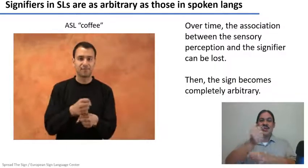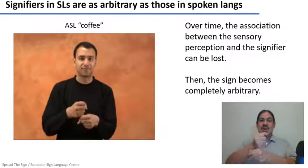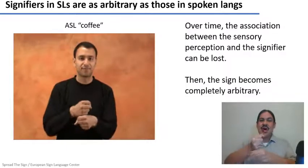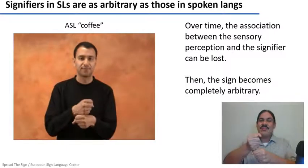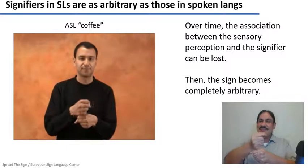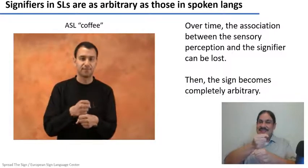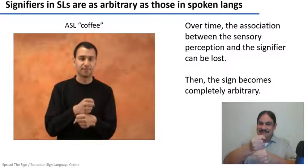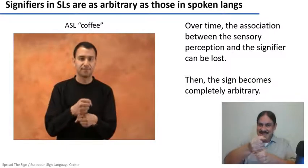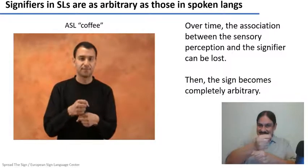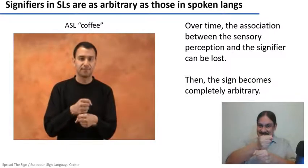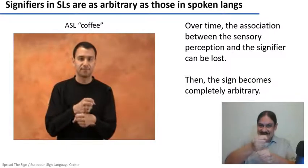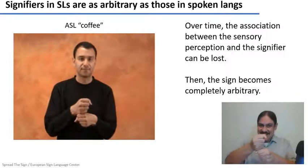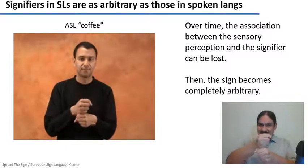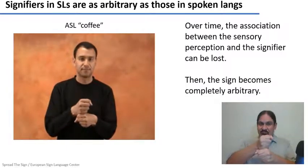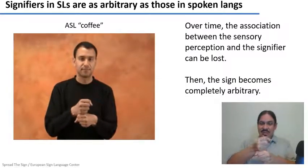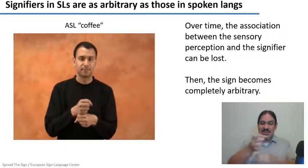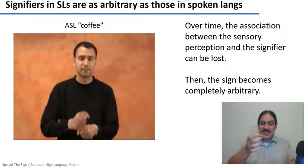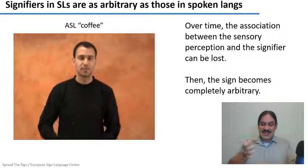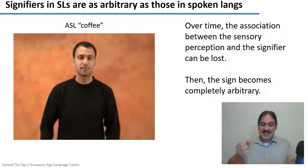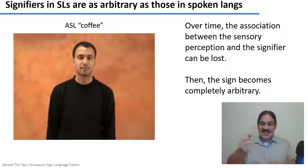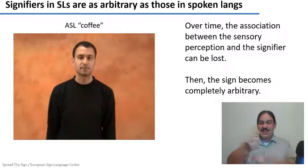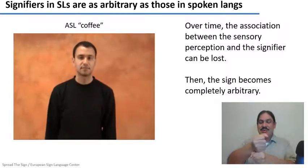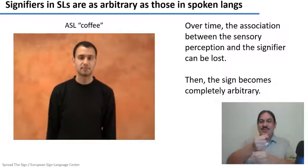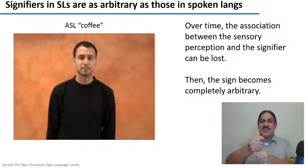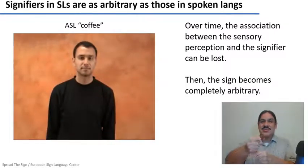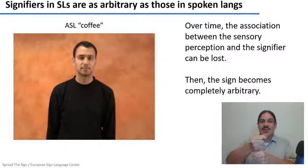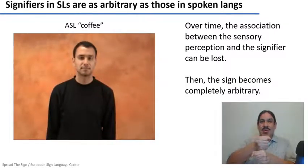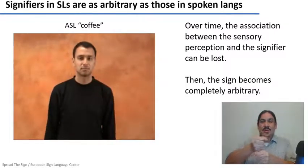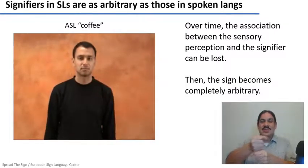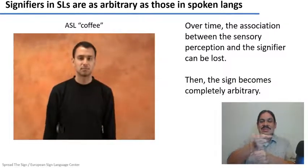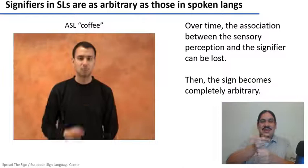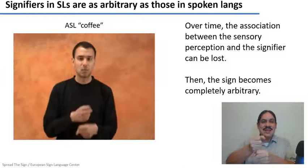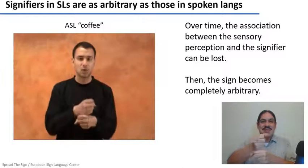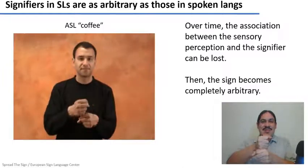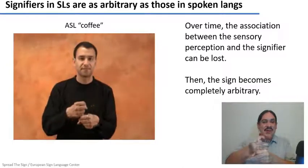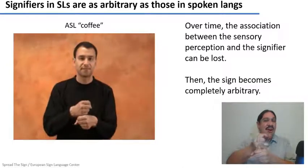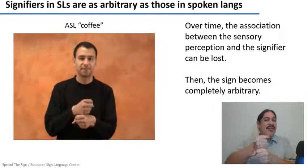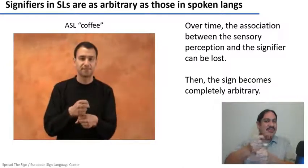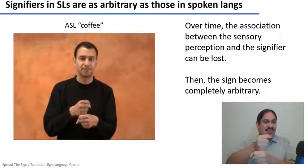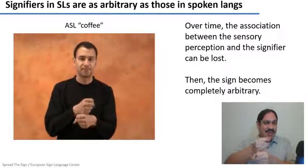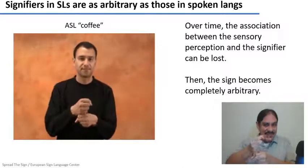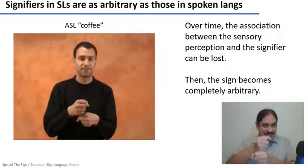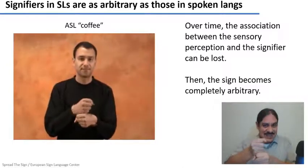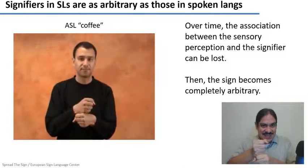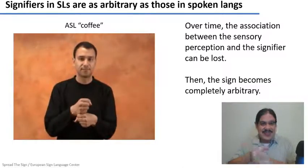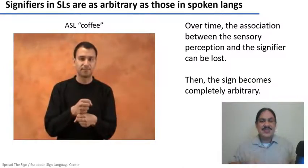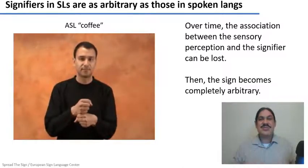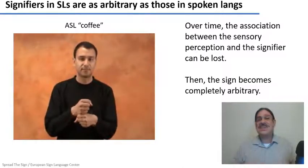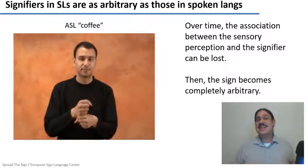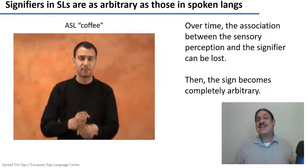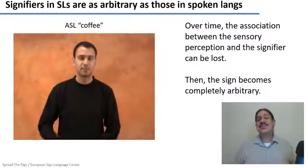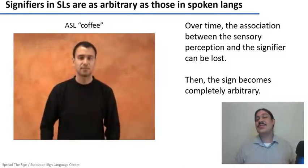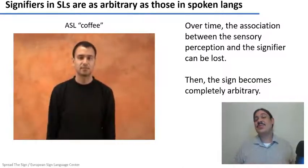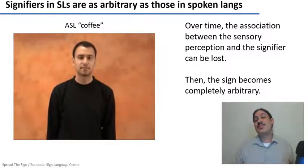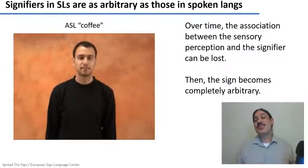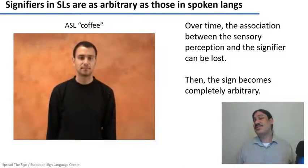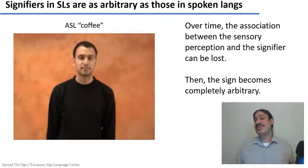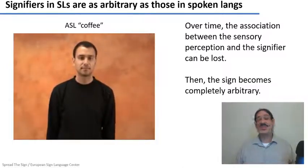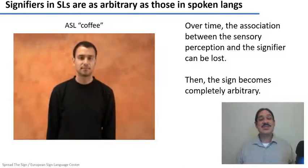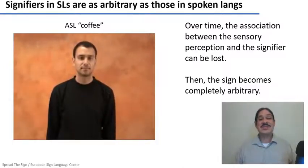or 60 years ago, this might have some connection with coffee